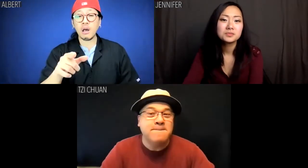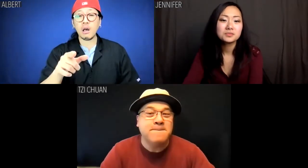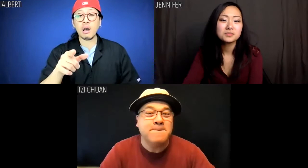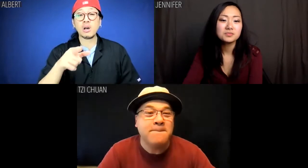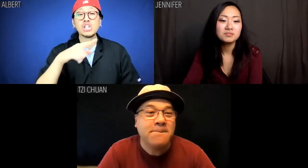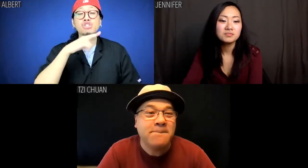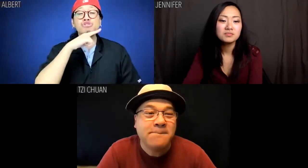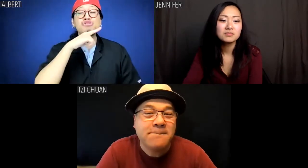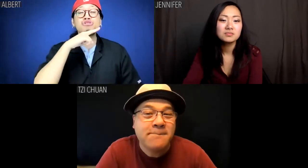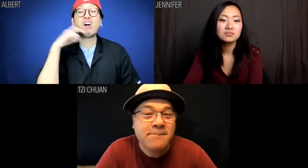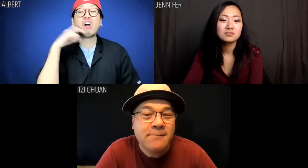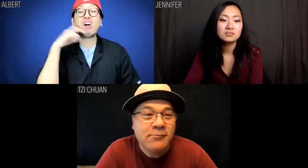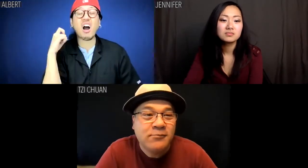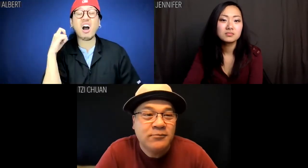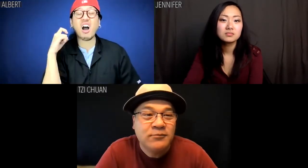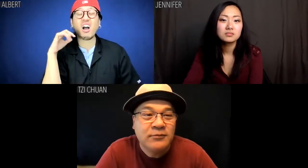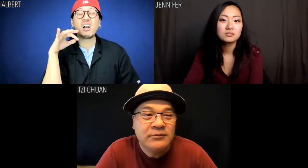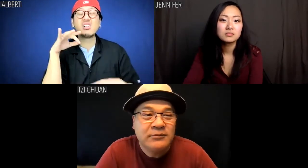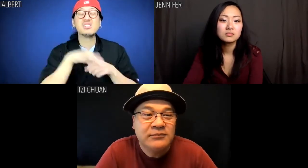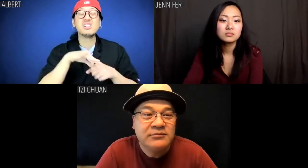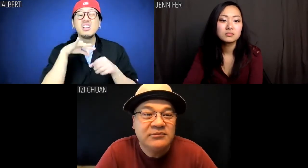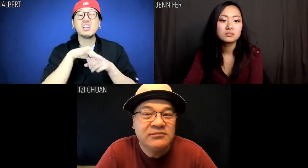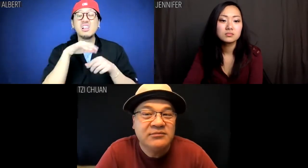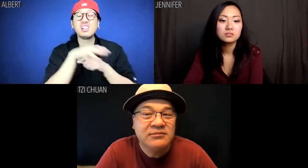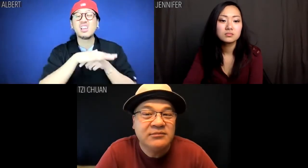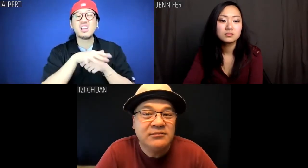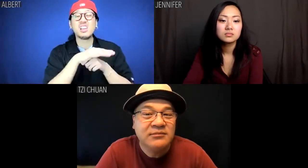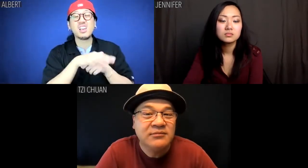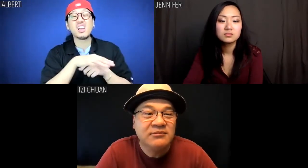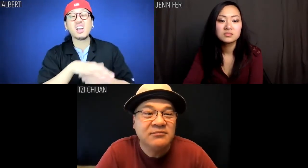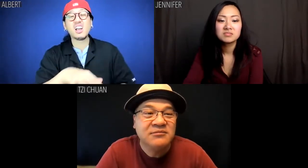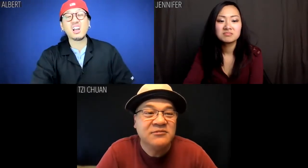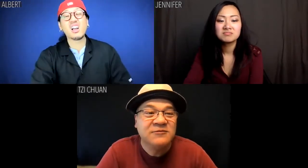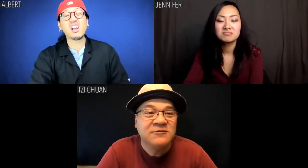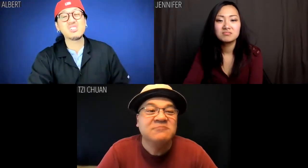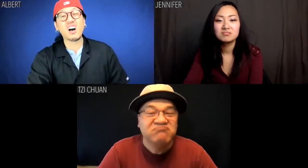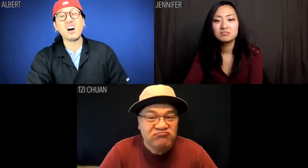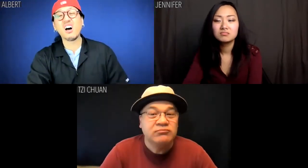Albert: Ugggh, must be the tea leaves.